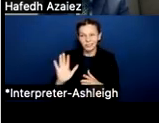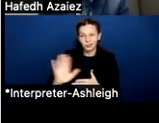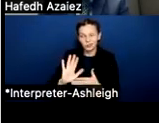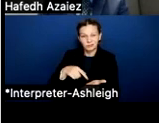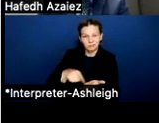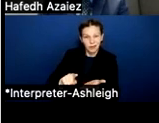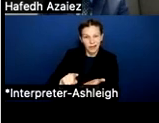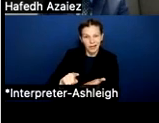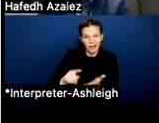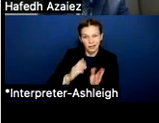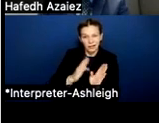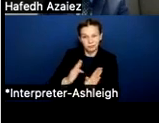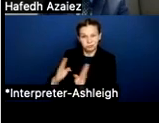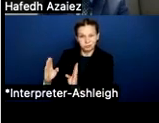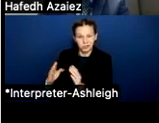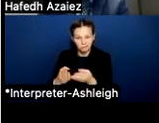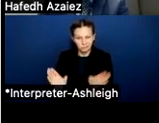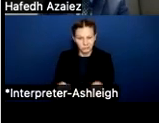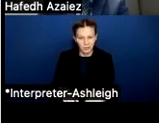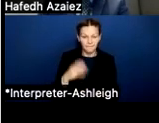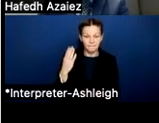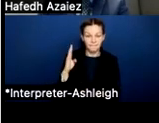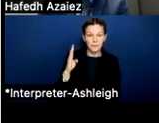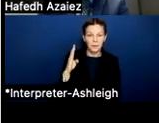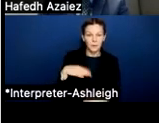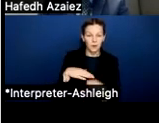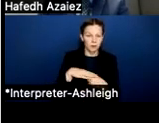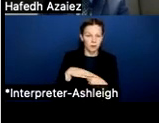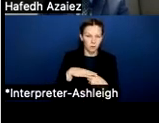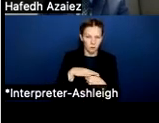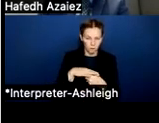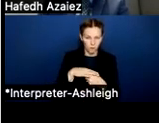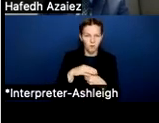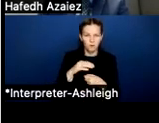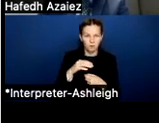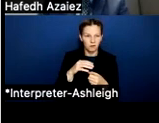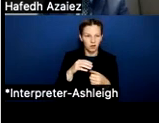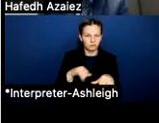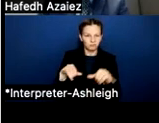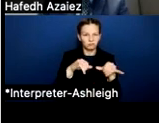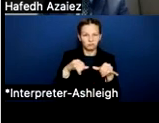the blue line is a local market comparison. That's the median of compensation based on the years